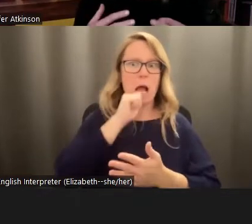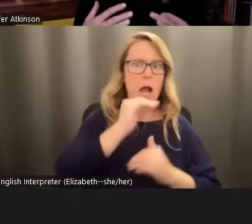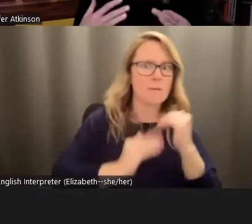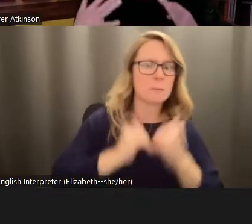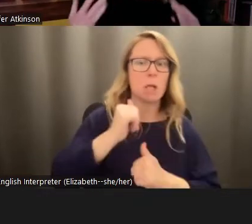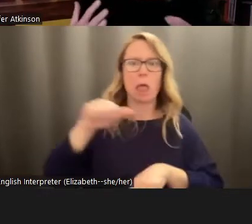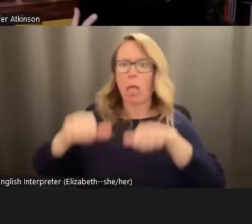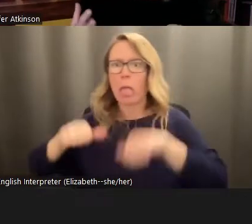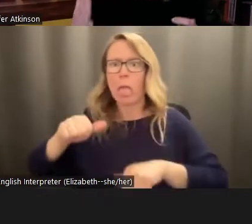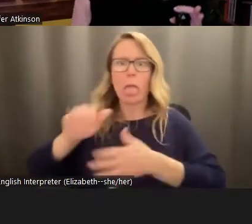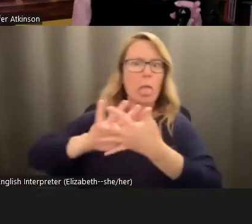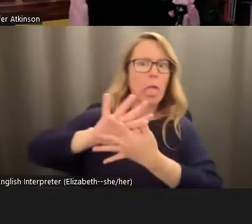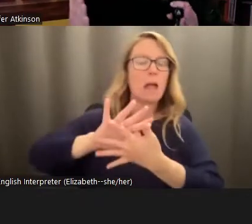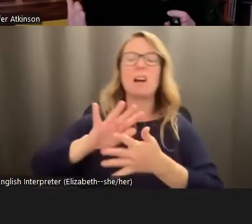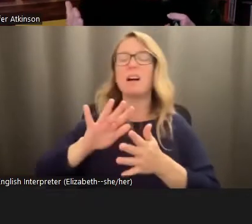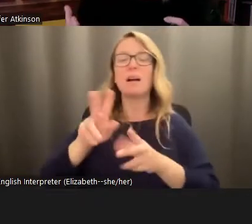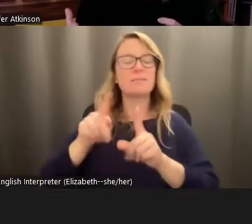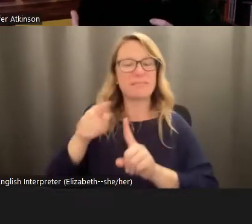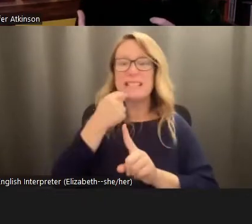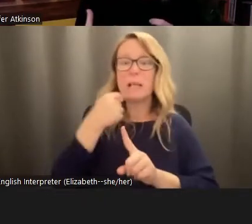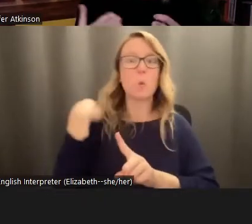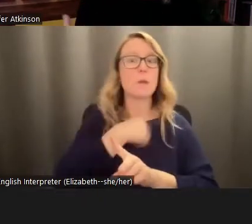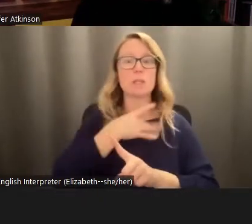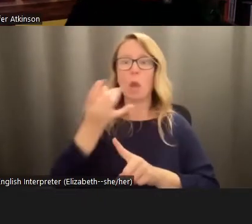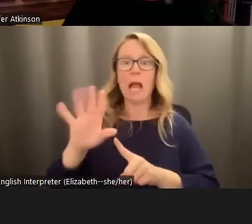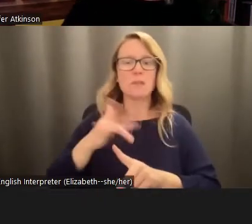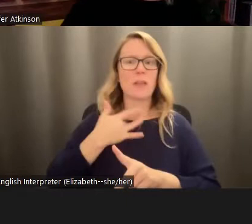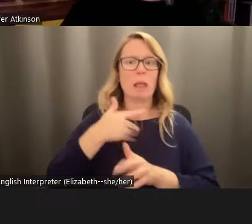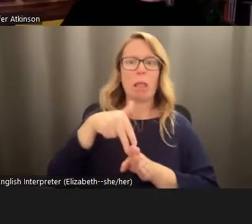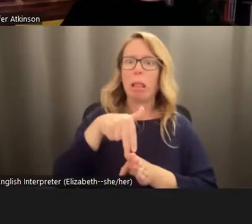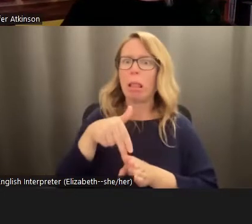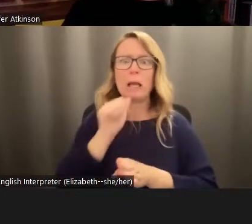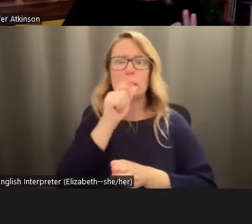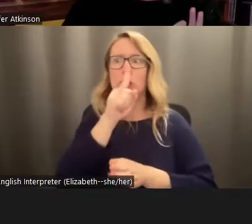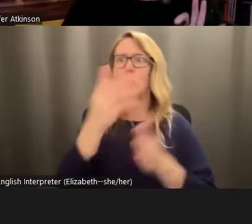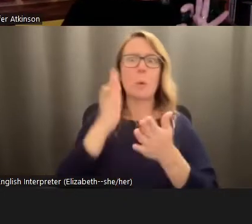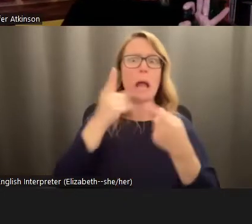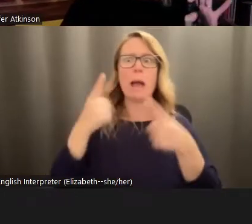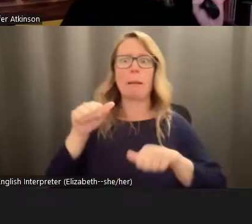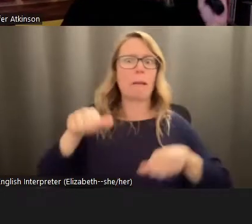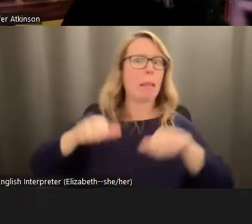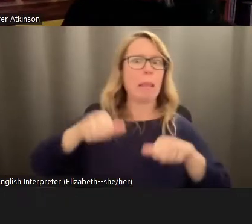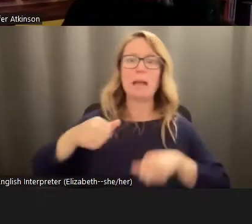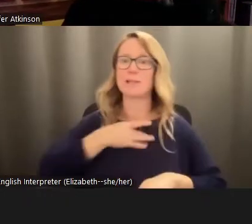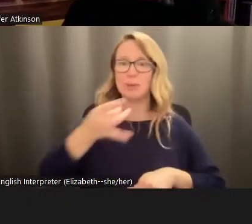know, we, we don't like to be in an in between state where we're unsure what's going to happen. And so sometimes that will lead